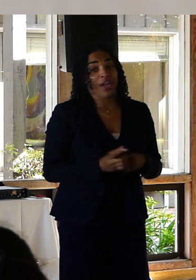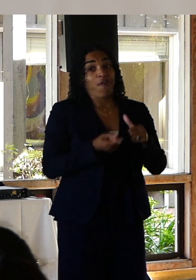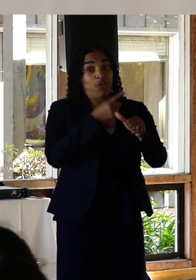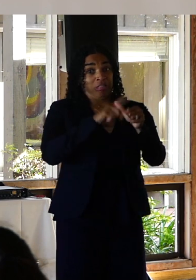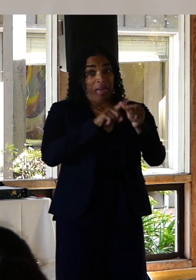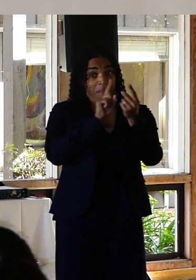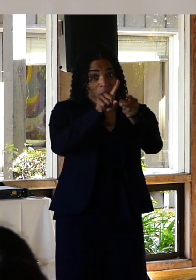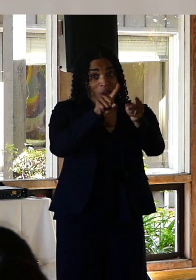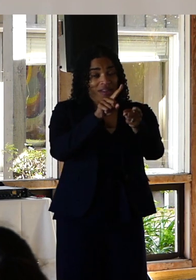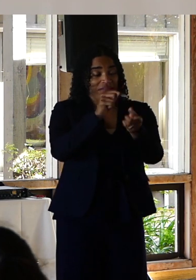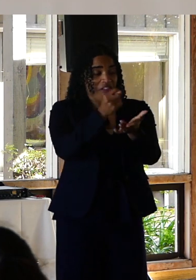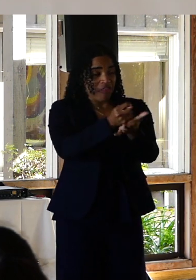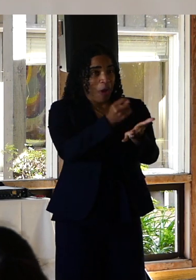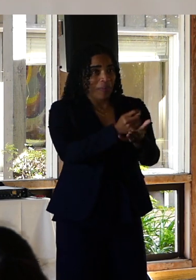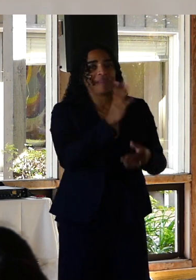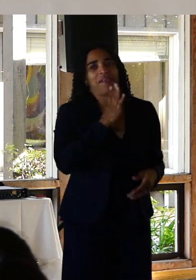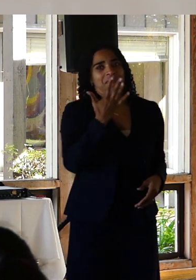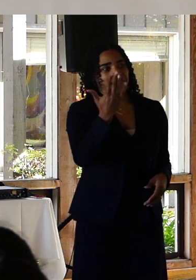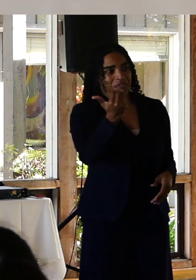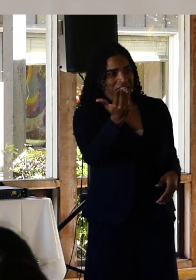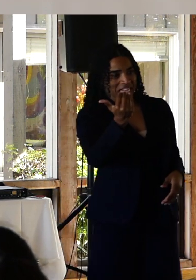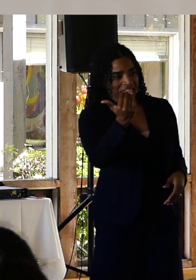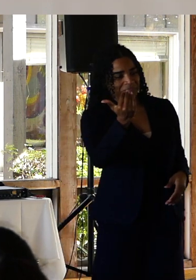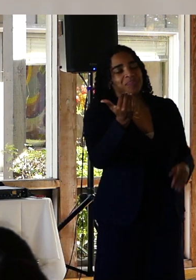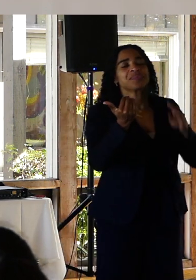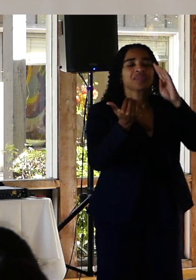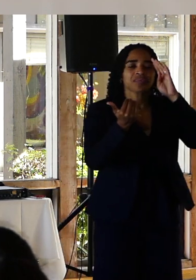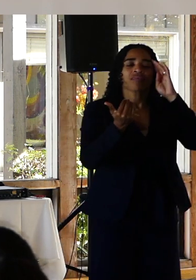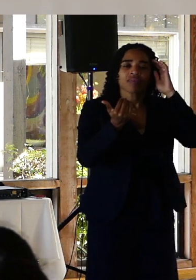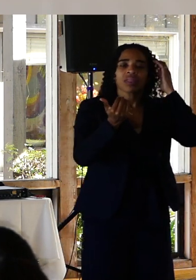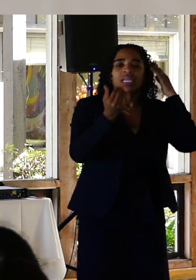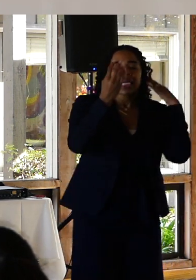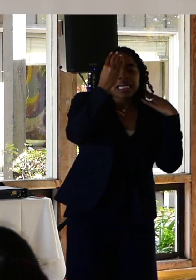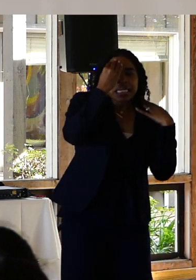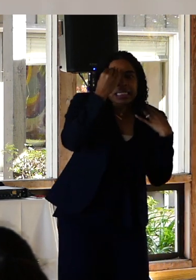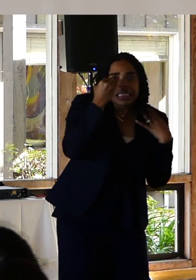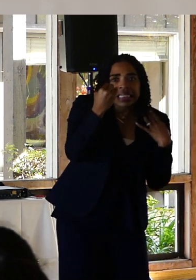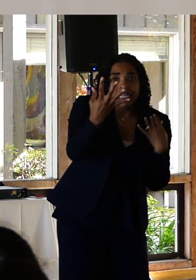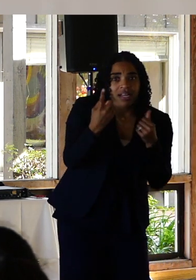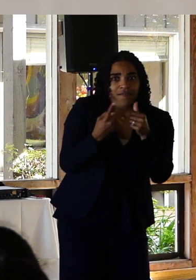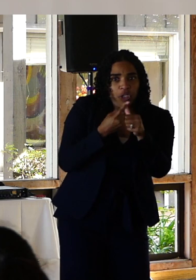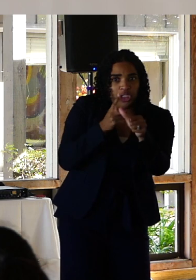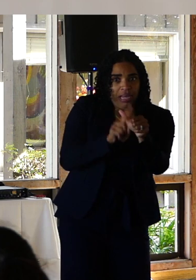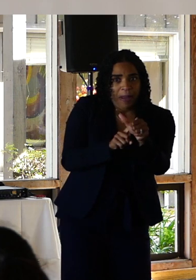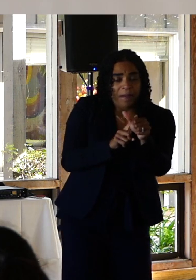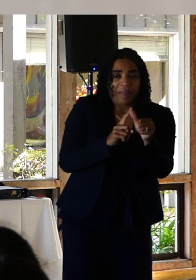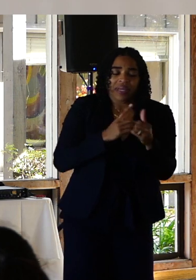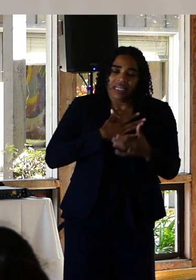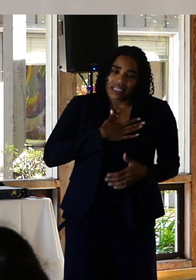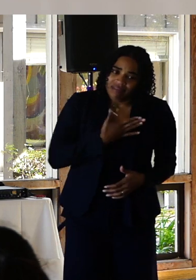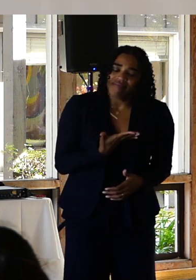therapist when I was 15, I admitted for the first time that I was considering